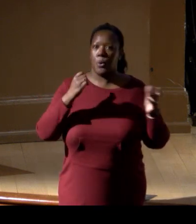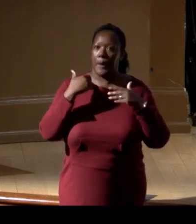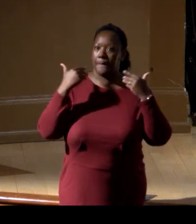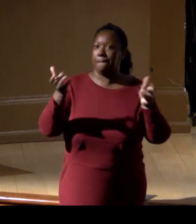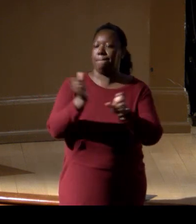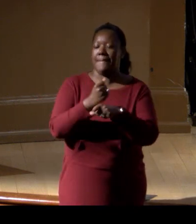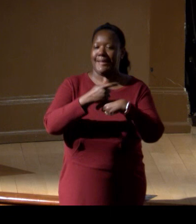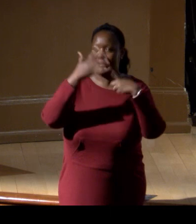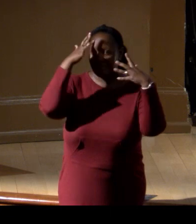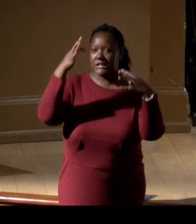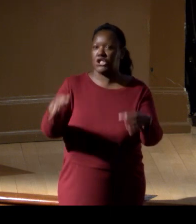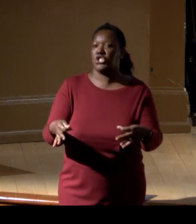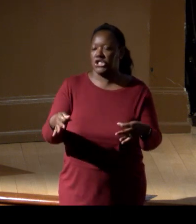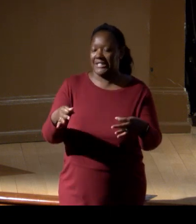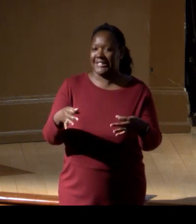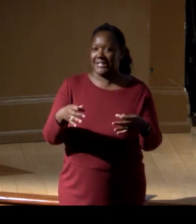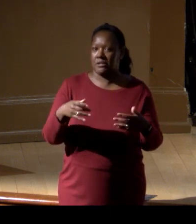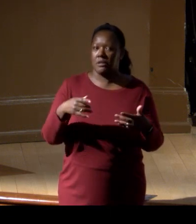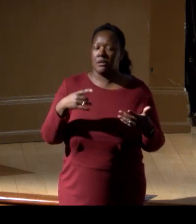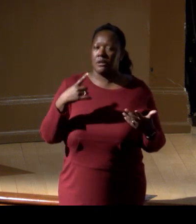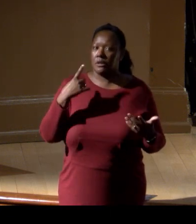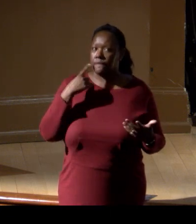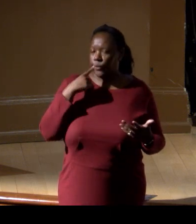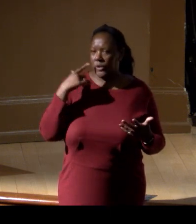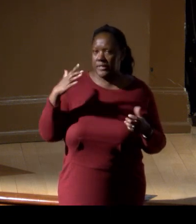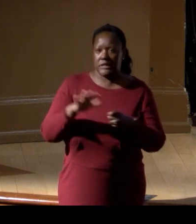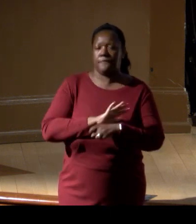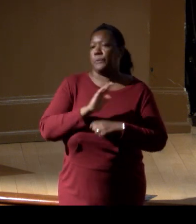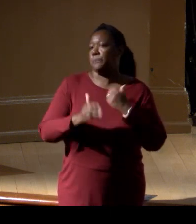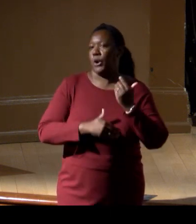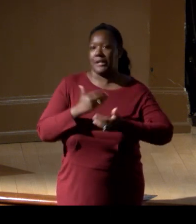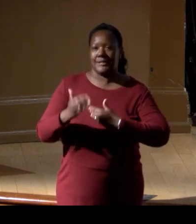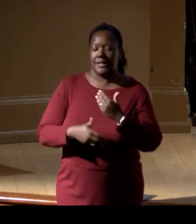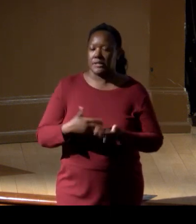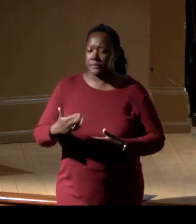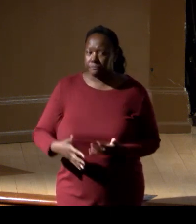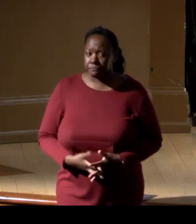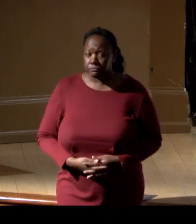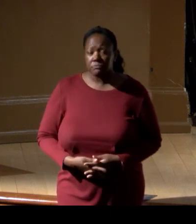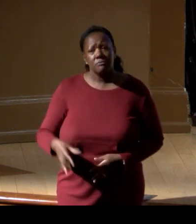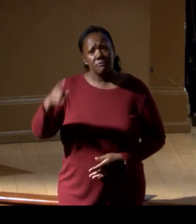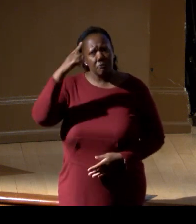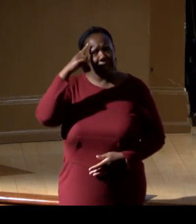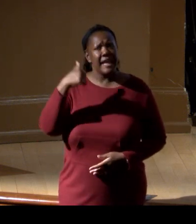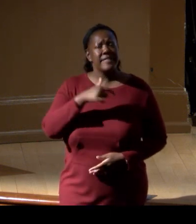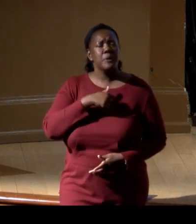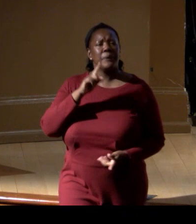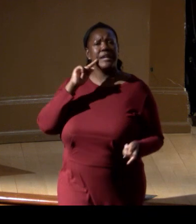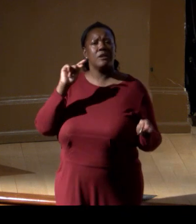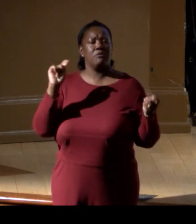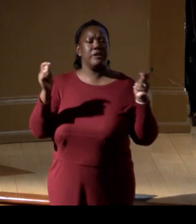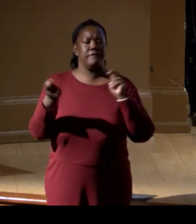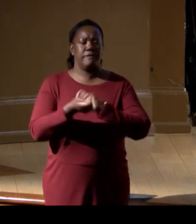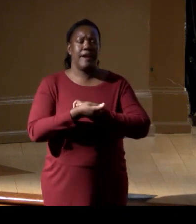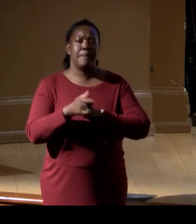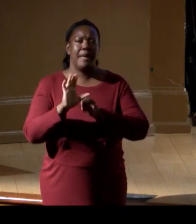to carry the burden of the entire process, right? I think if we can reframe the way we think about partnerships